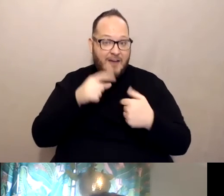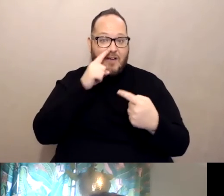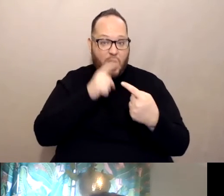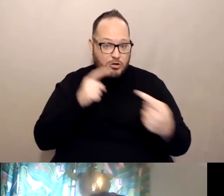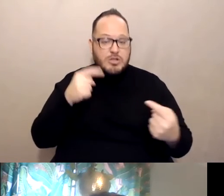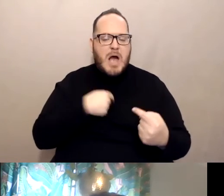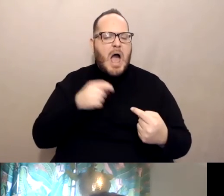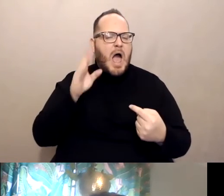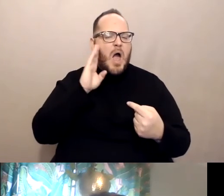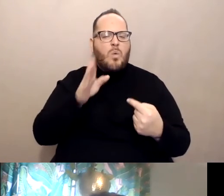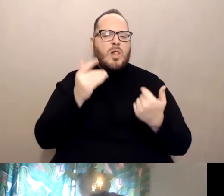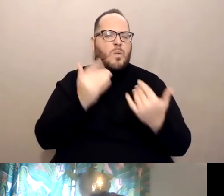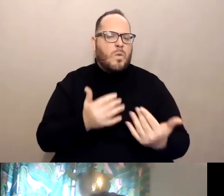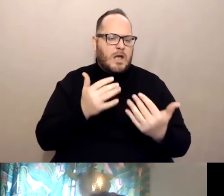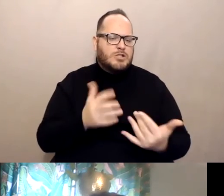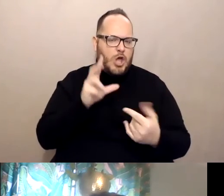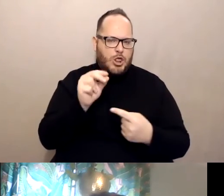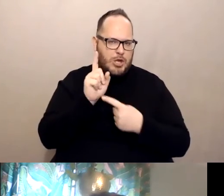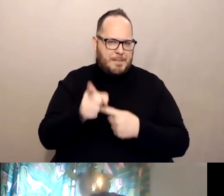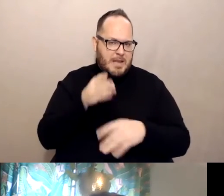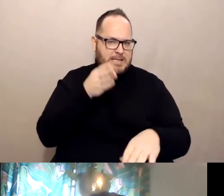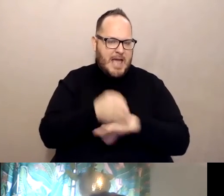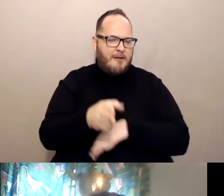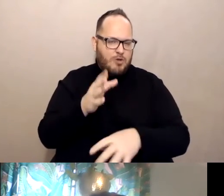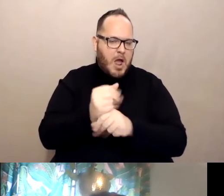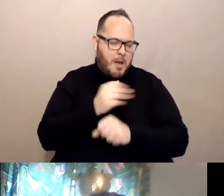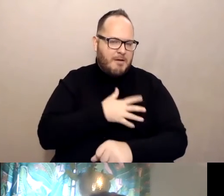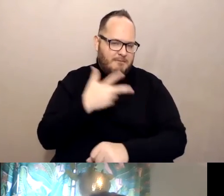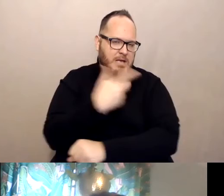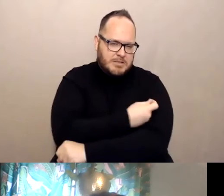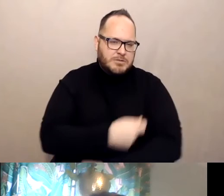30 minutes after you got your shot.